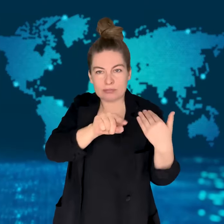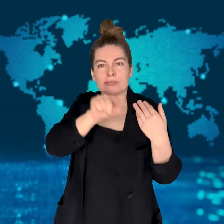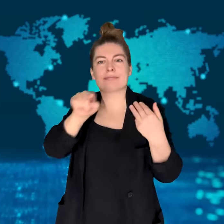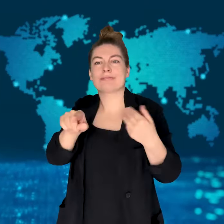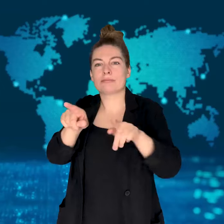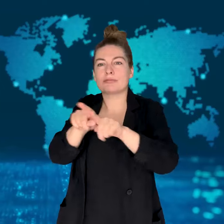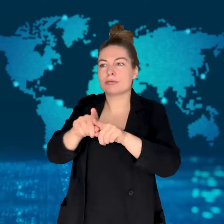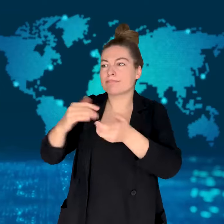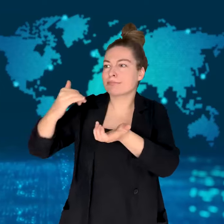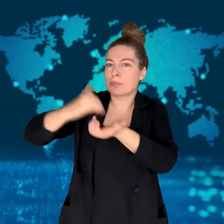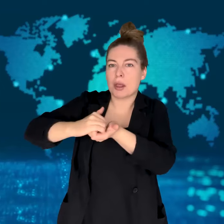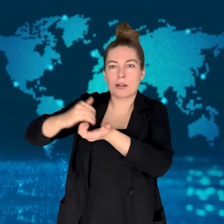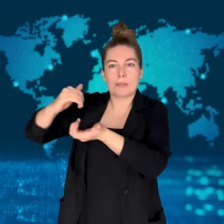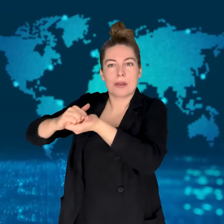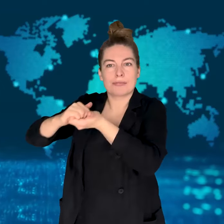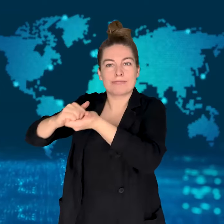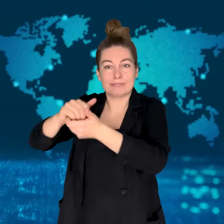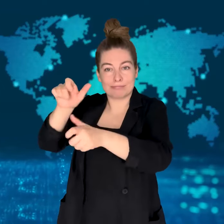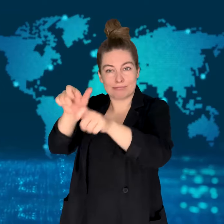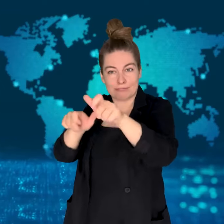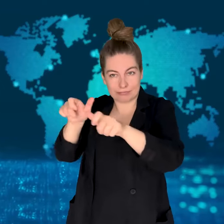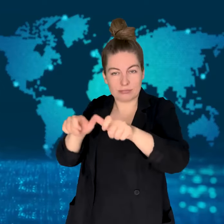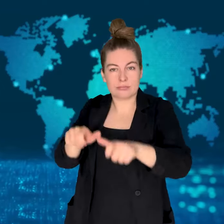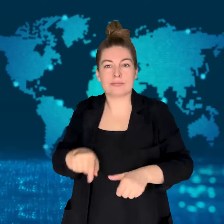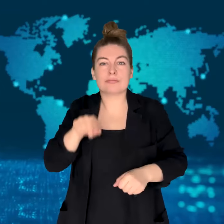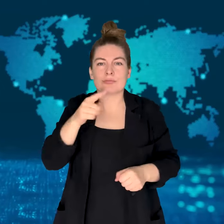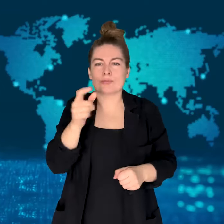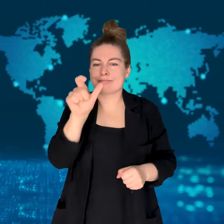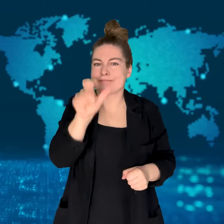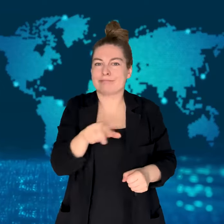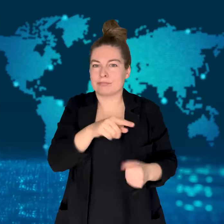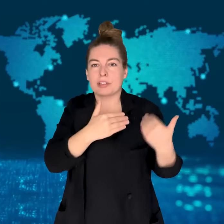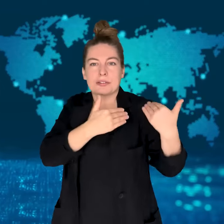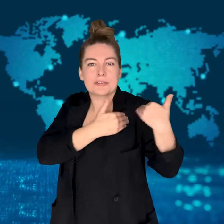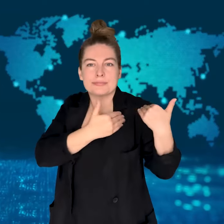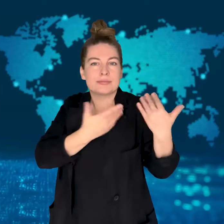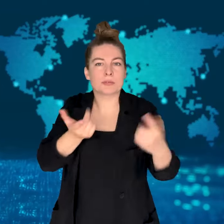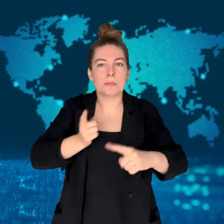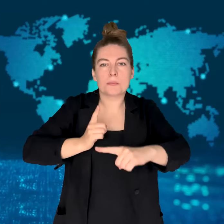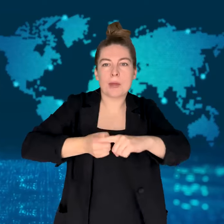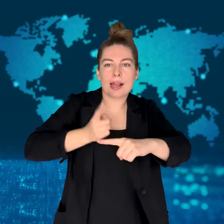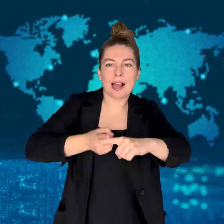the renovations has been detained.